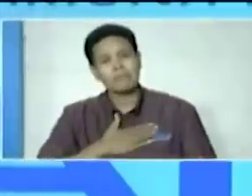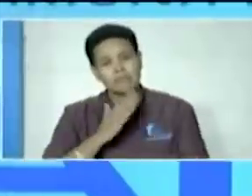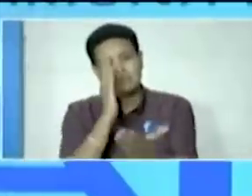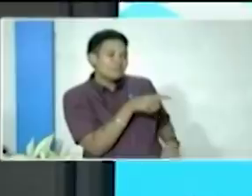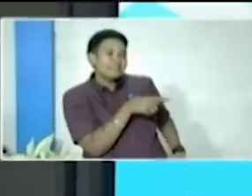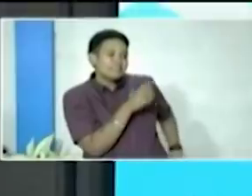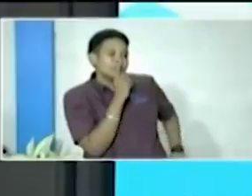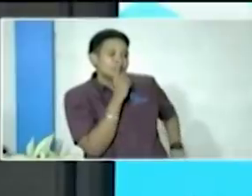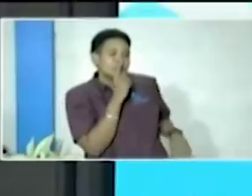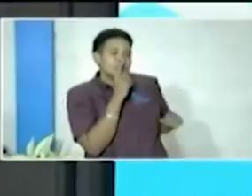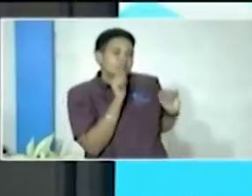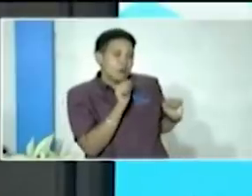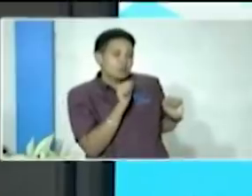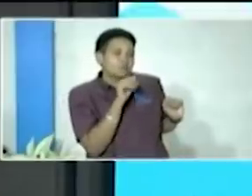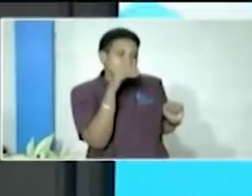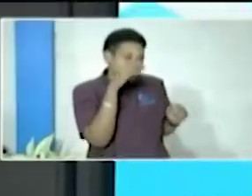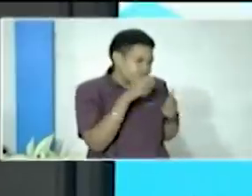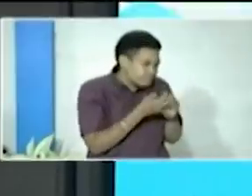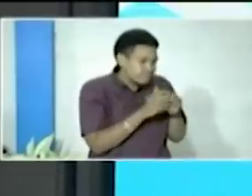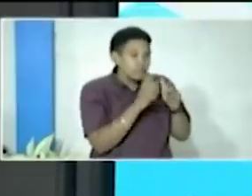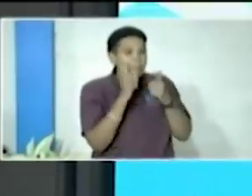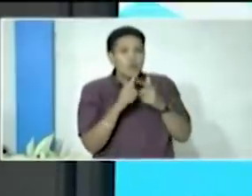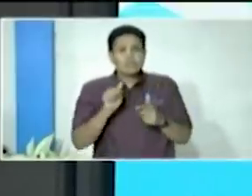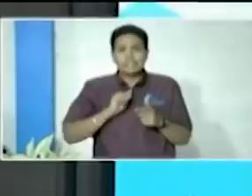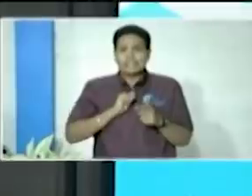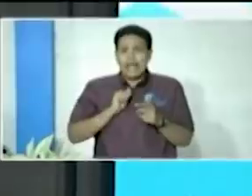order in the meantime member of the entertainment advisory board kamel banke